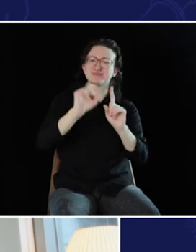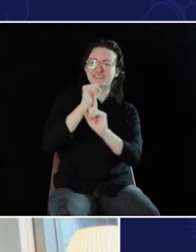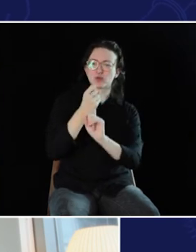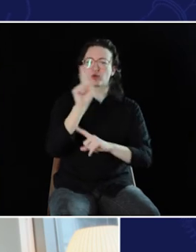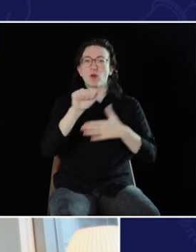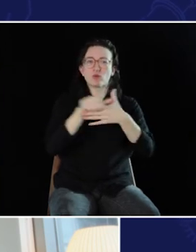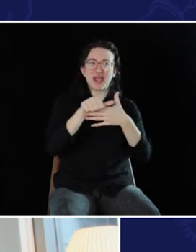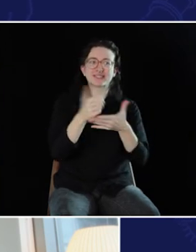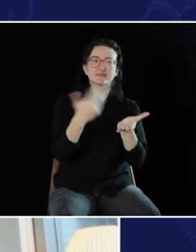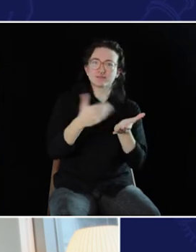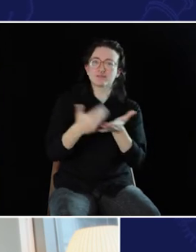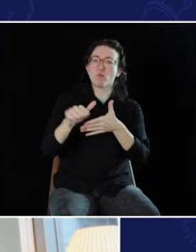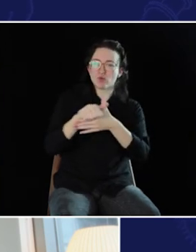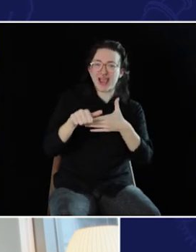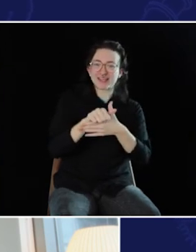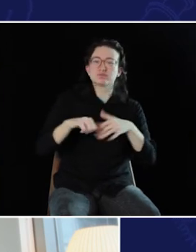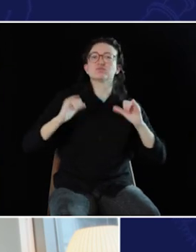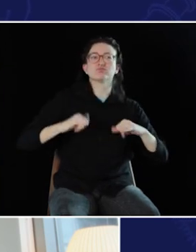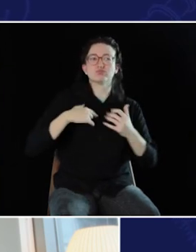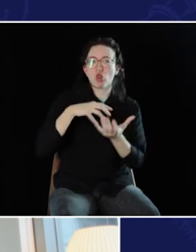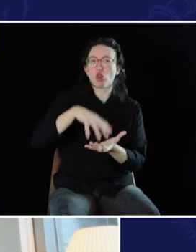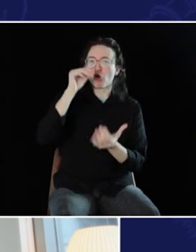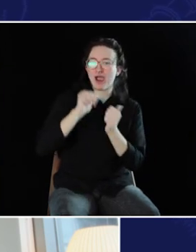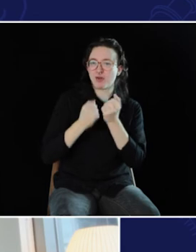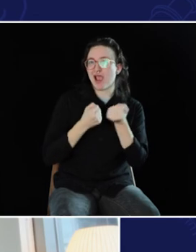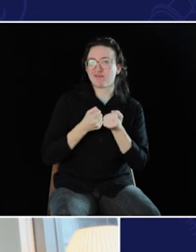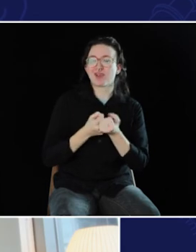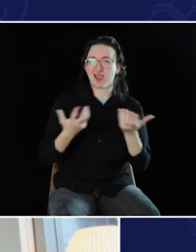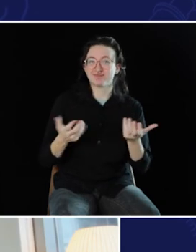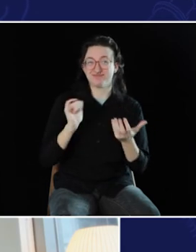I think it's very important that you do this, that parents --